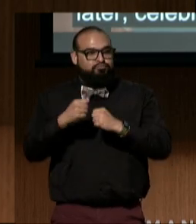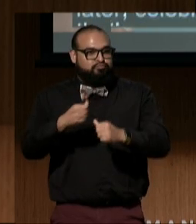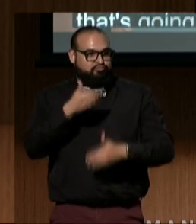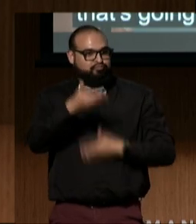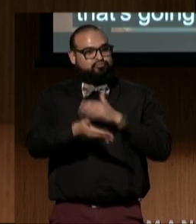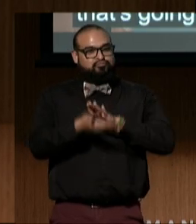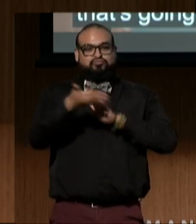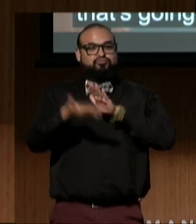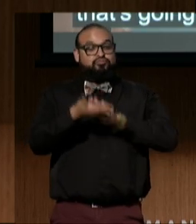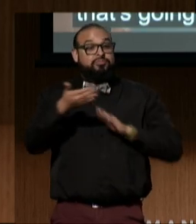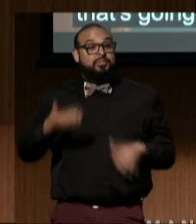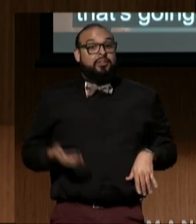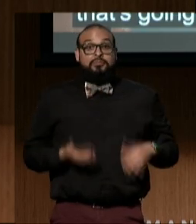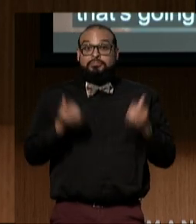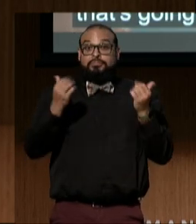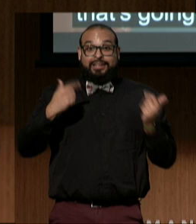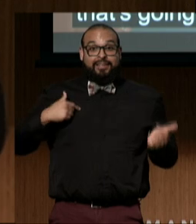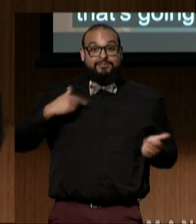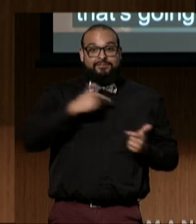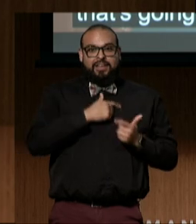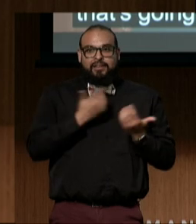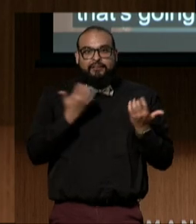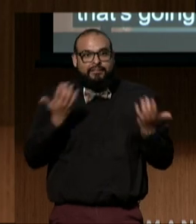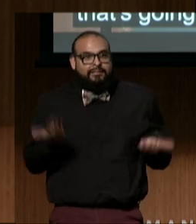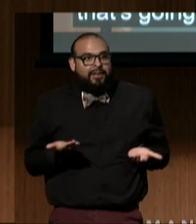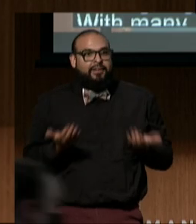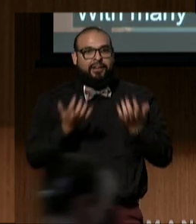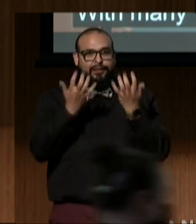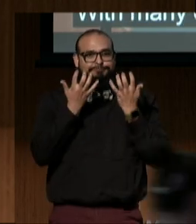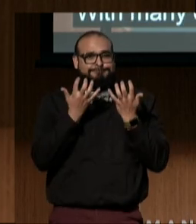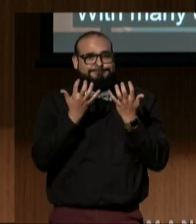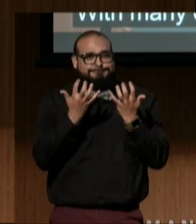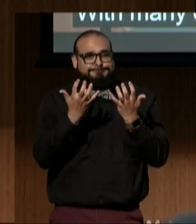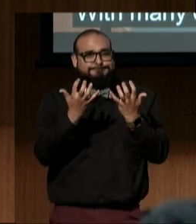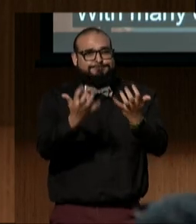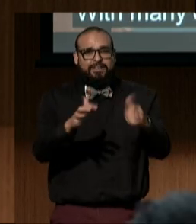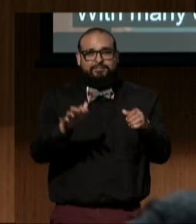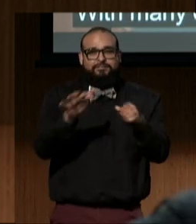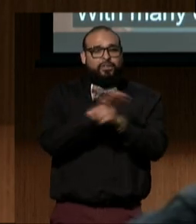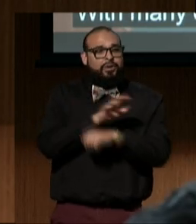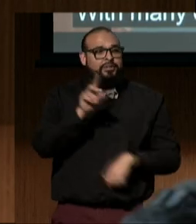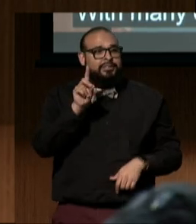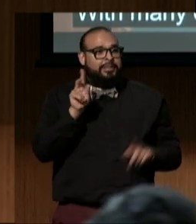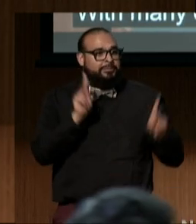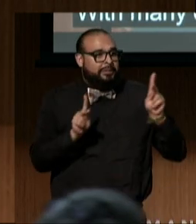With many of us sitting in a huge atrium full of disabled people and our allies